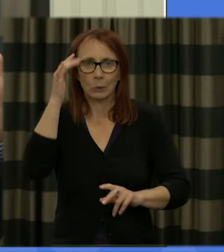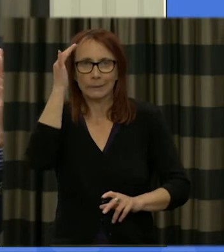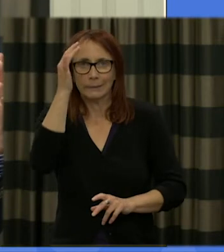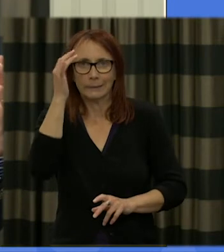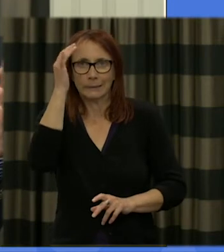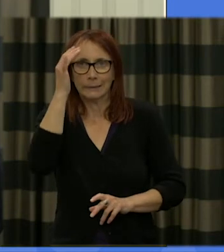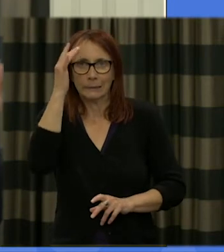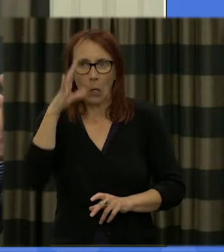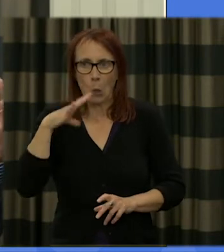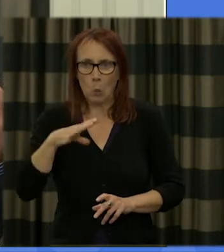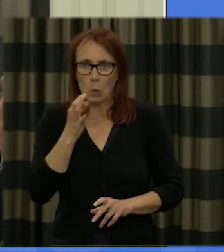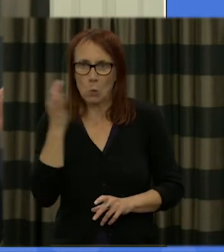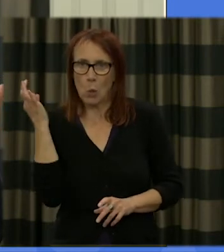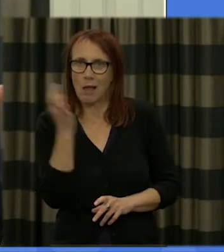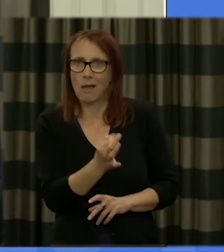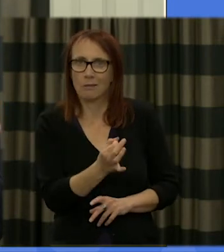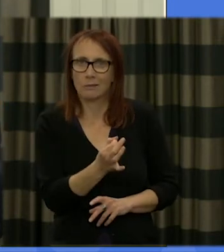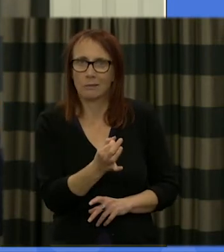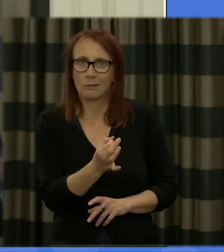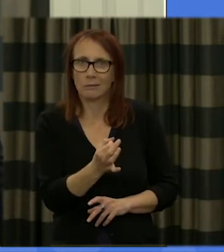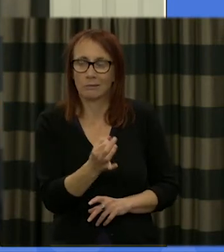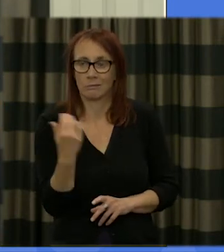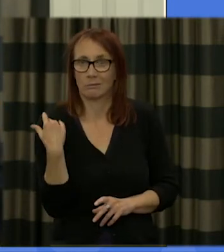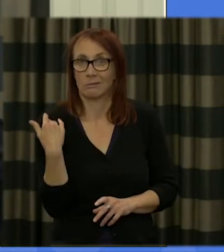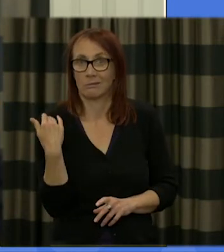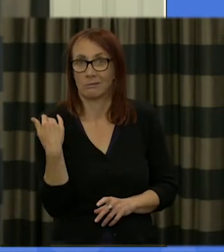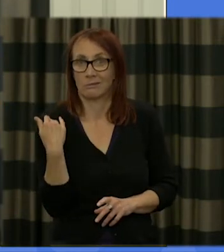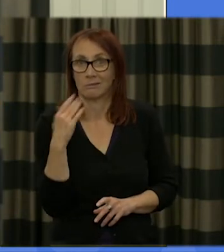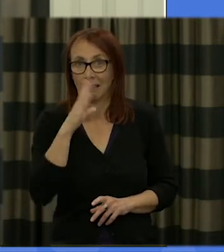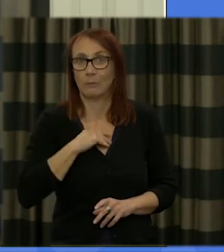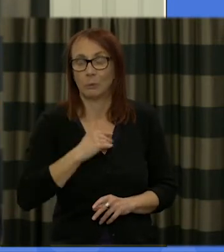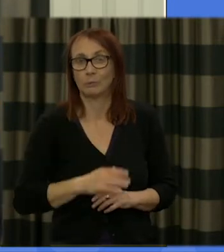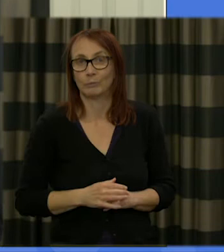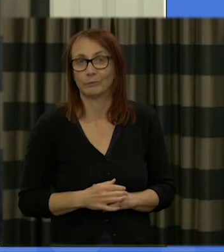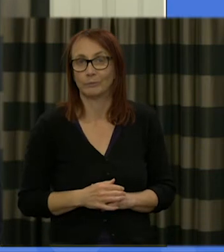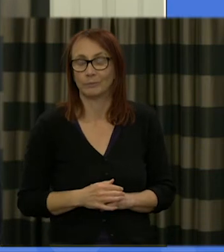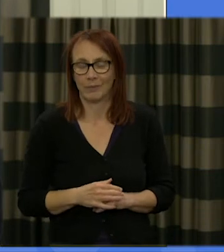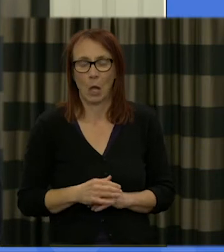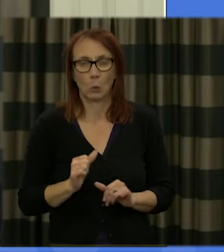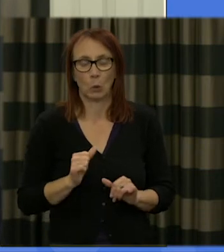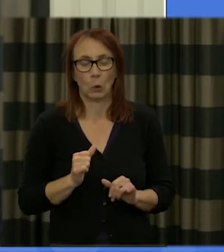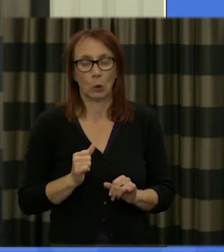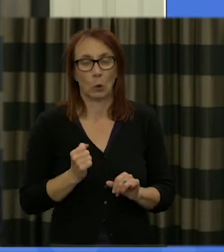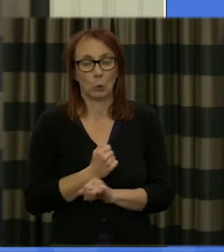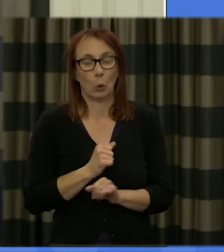like to ask one of these Scottish politicians just tap me on the shoulder and elect me now and I'll do my best I think will be just a question of doing